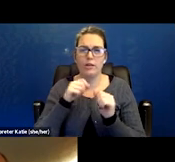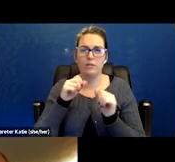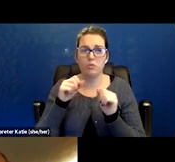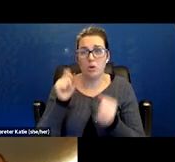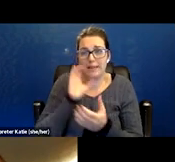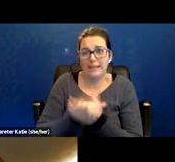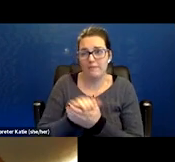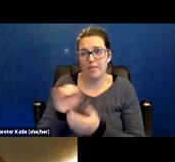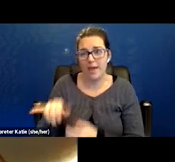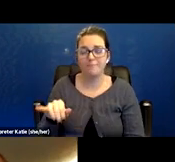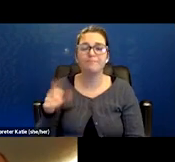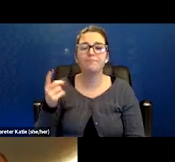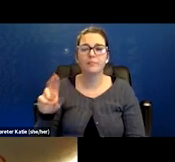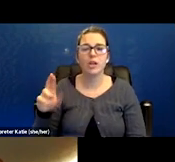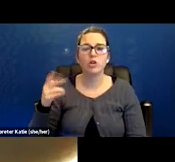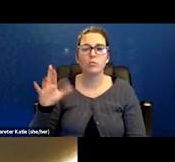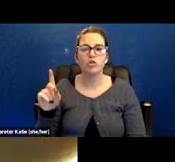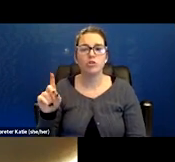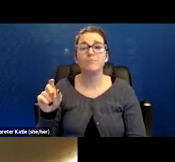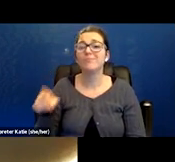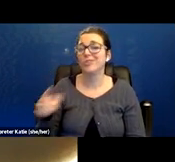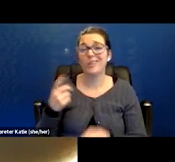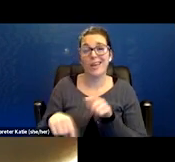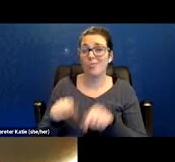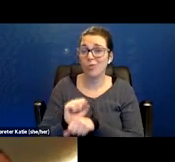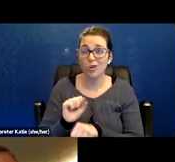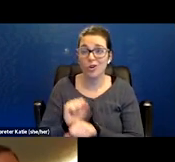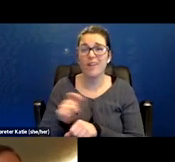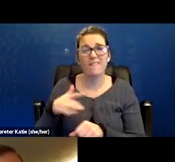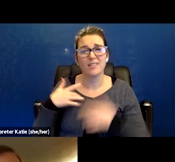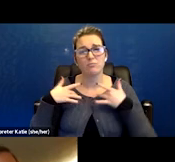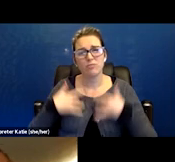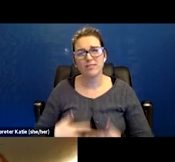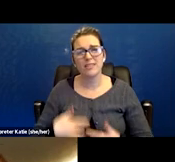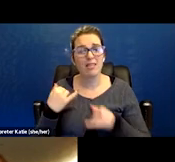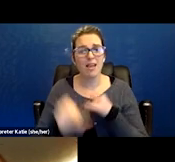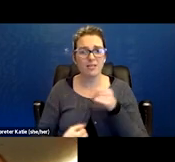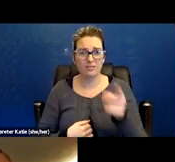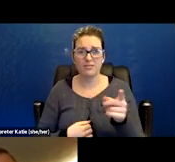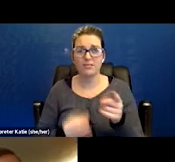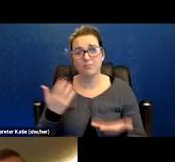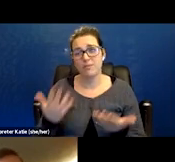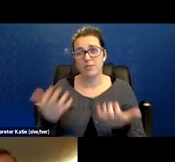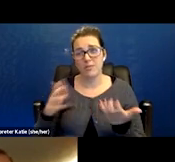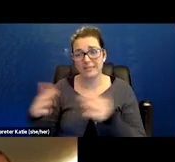Exactly and you know, if she's not able to work and then she is depressed. The last part is she may want to die, she's scared.